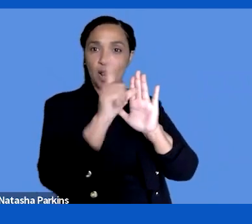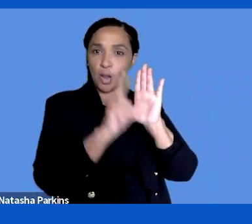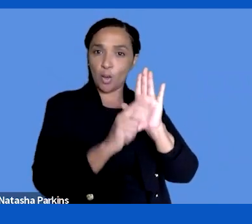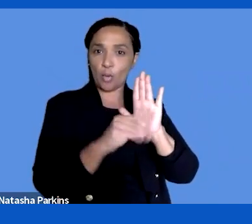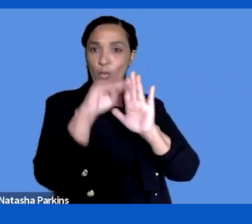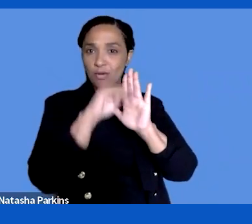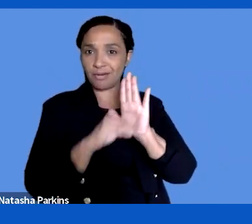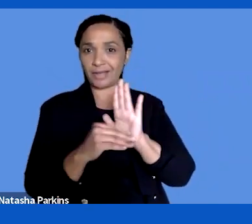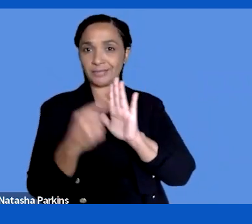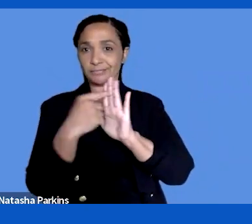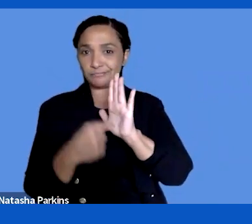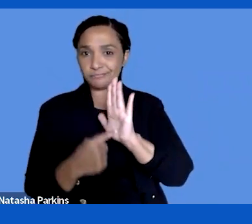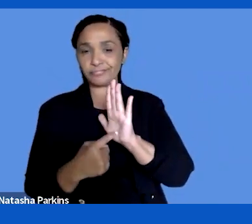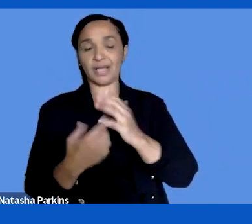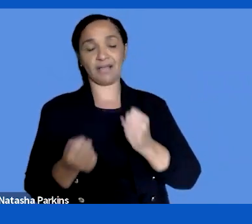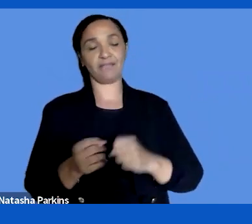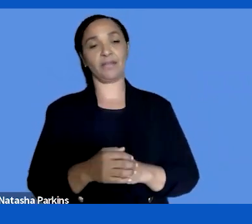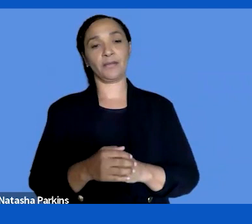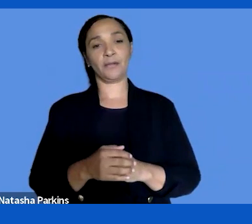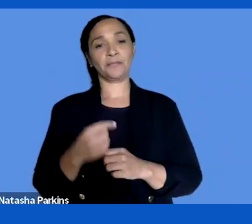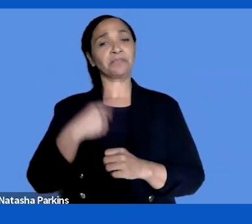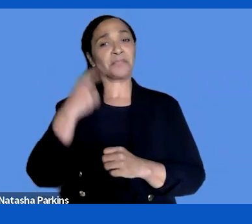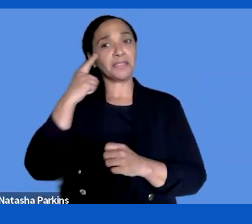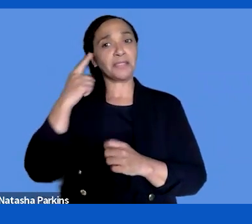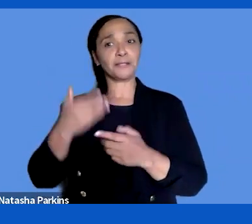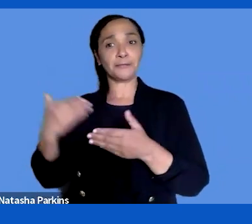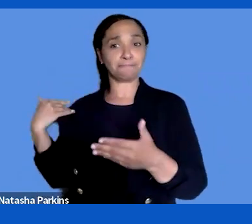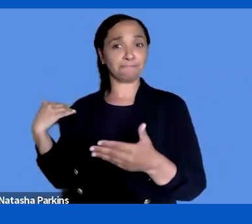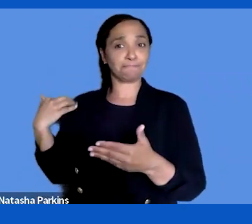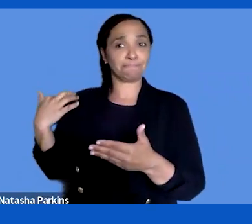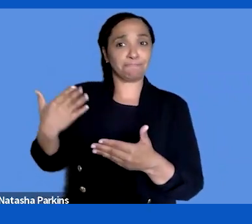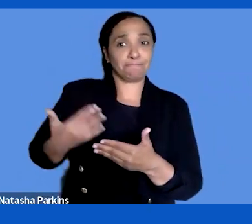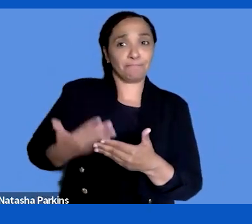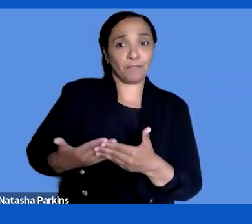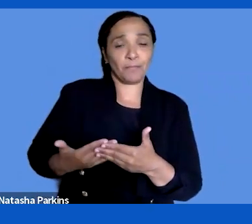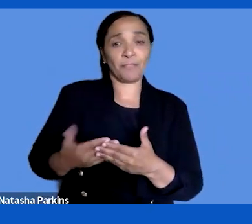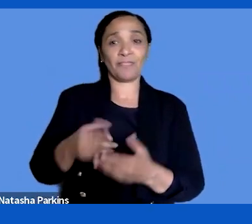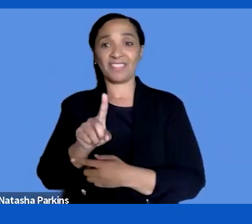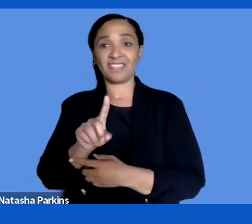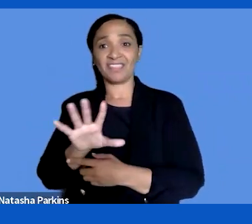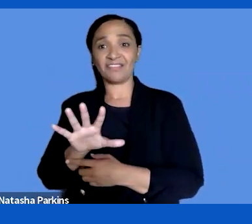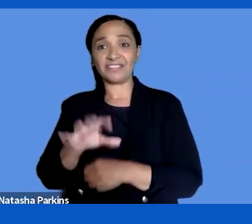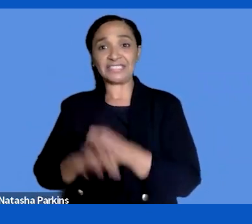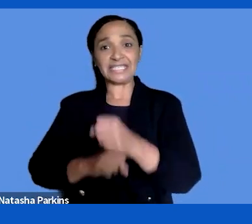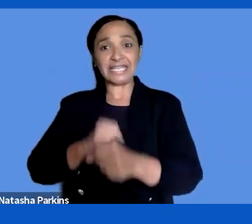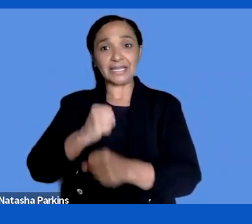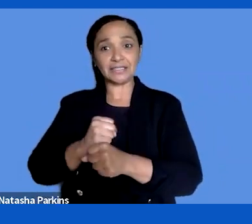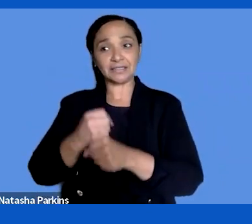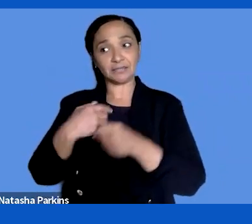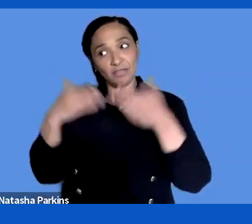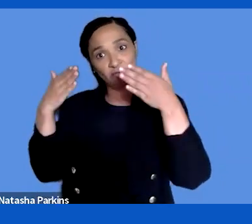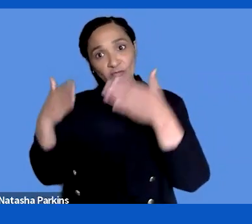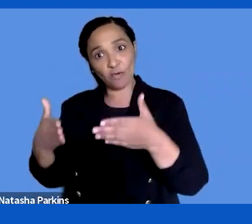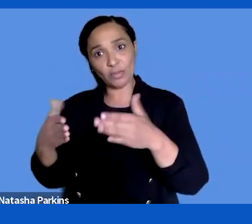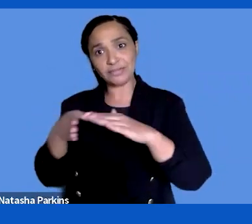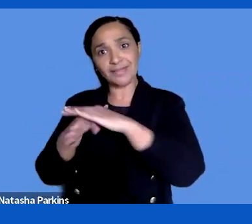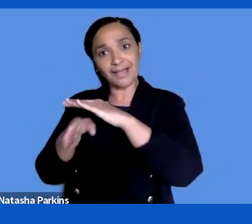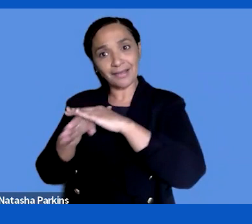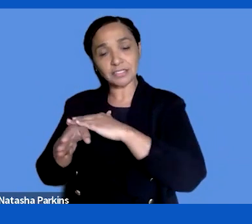I've been doing in the previous 15 years related to accessible, regulation has done a lot and